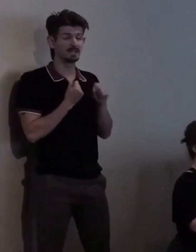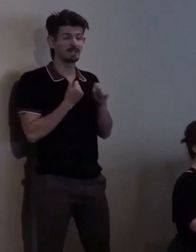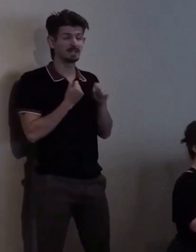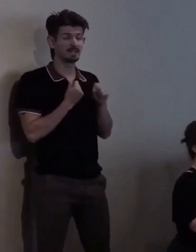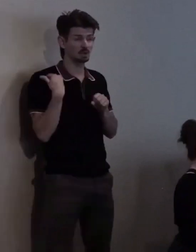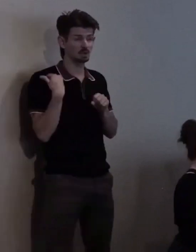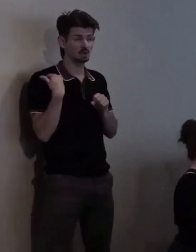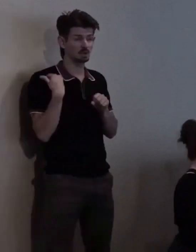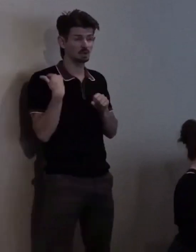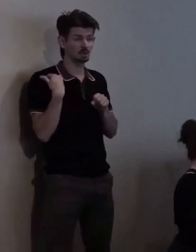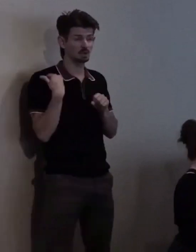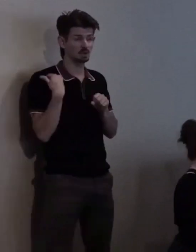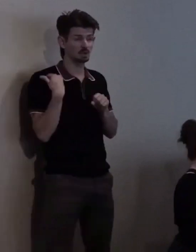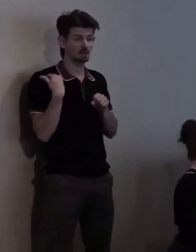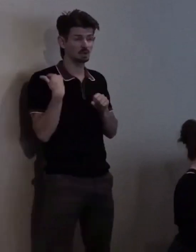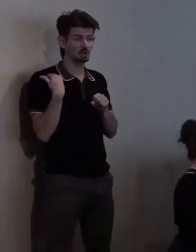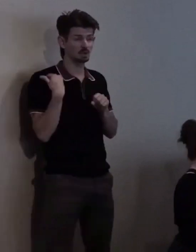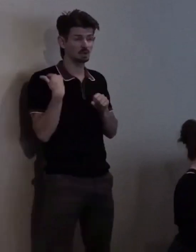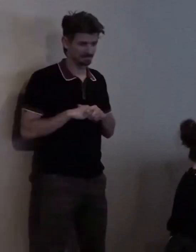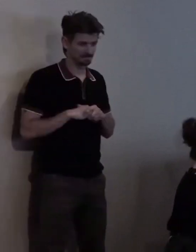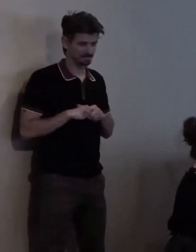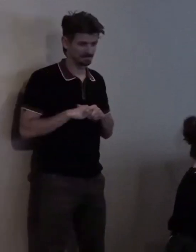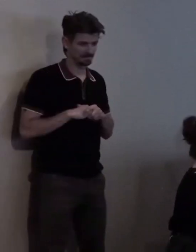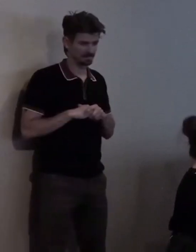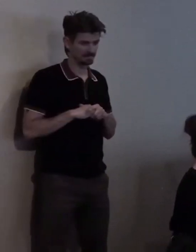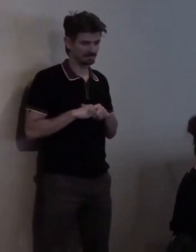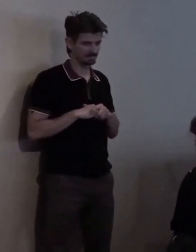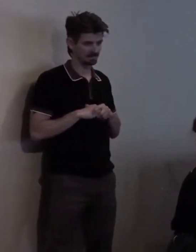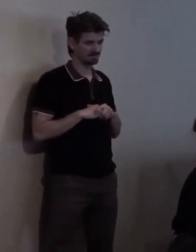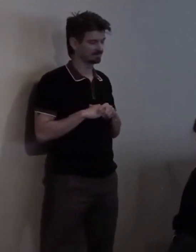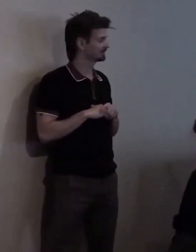a Medicaid director actually said to Kathy